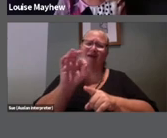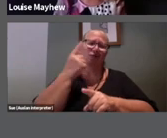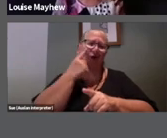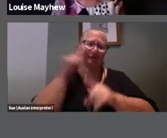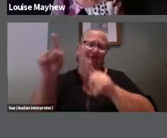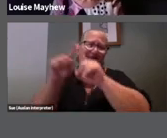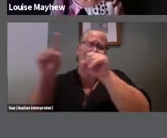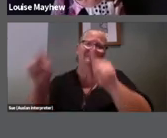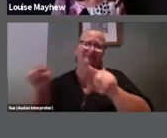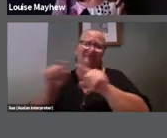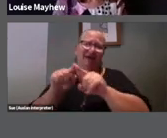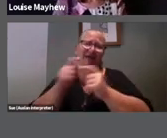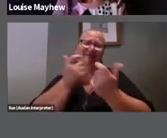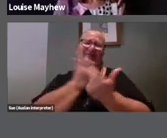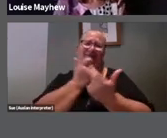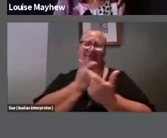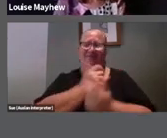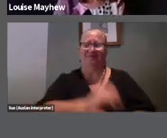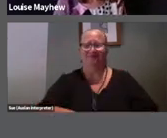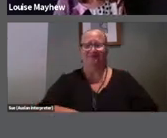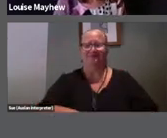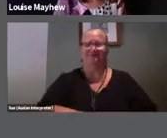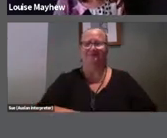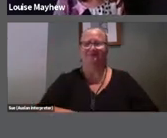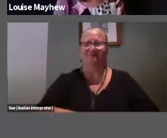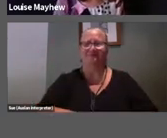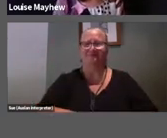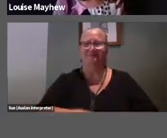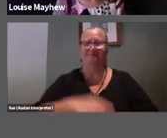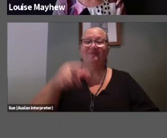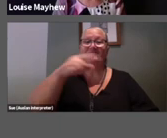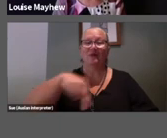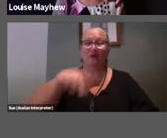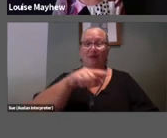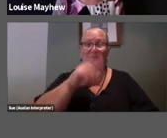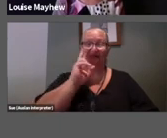We will see that they have recreated famous